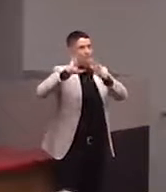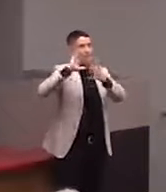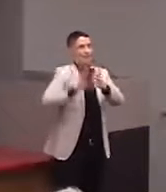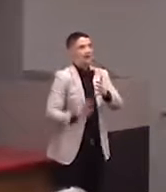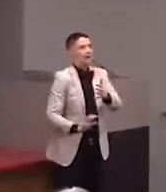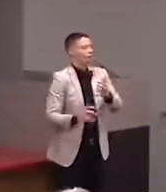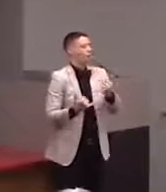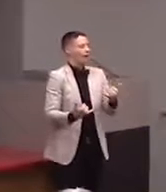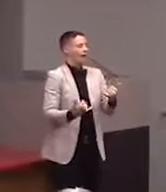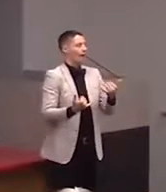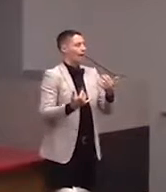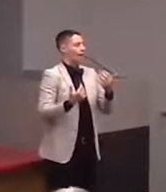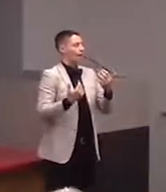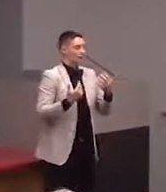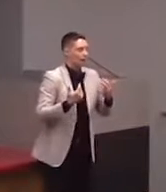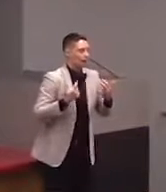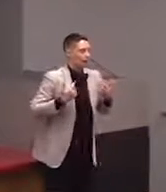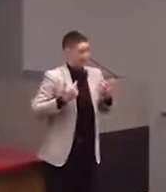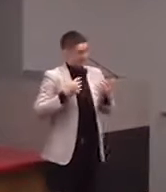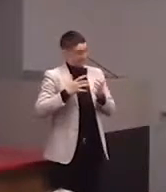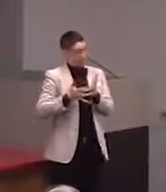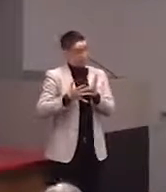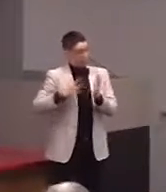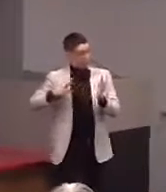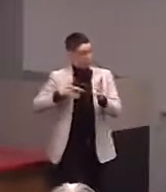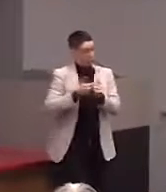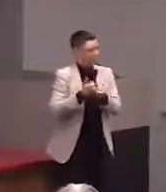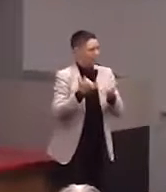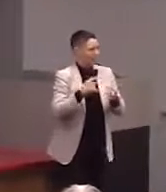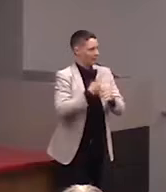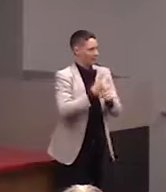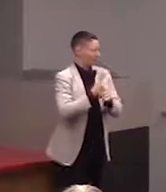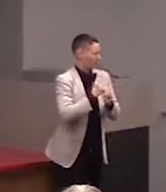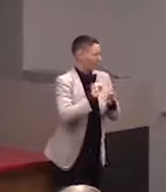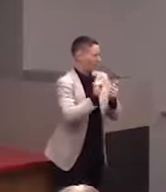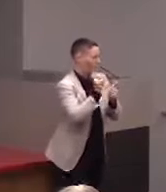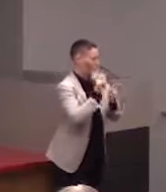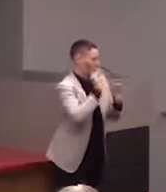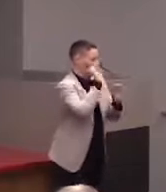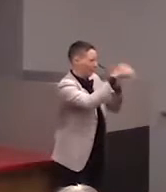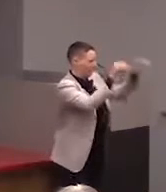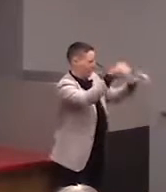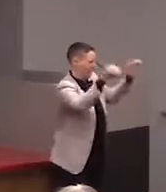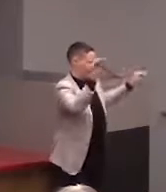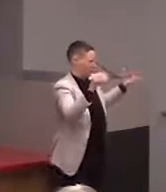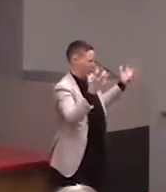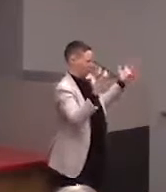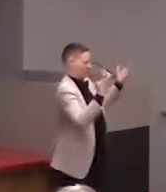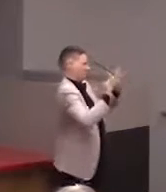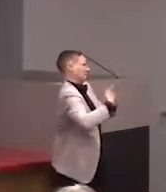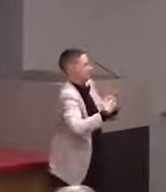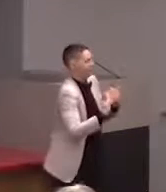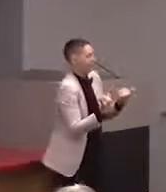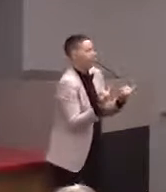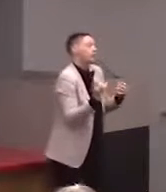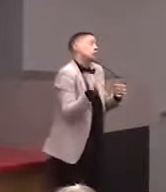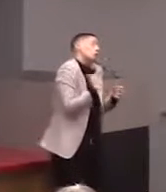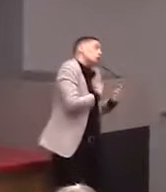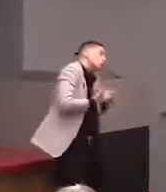And we're actually, I think we've decided on a location because we try and put them in a consistent spot.